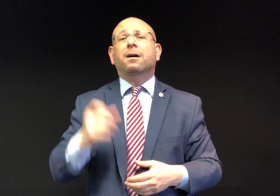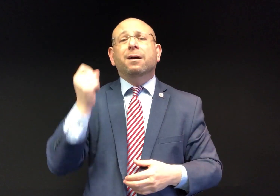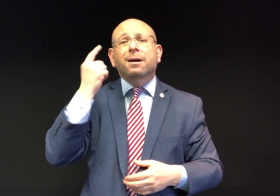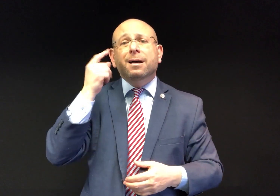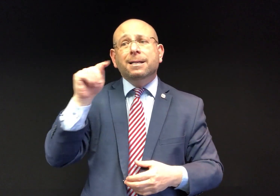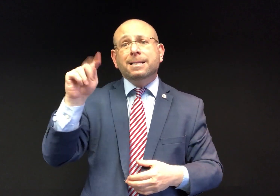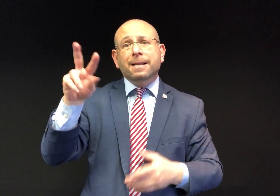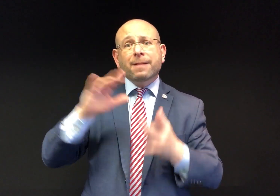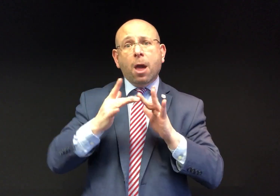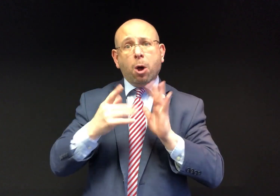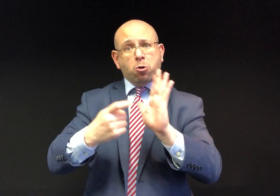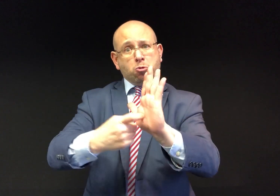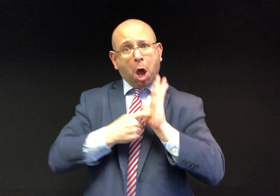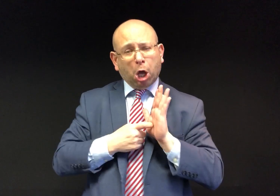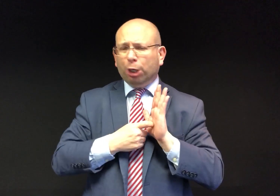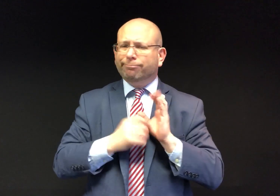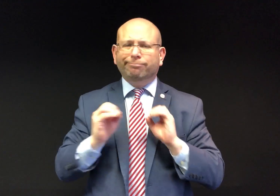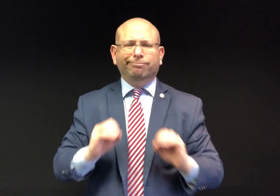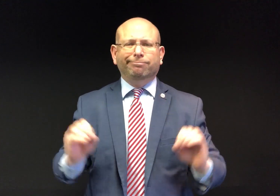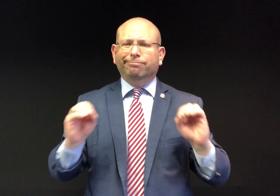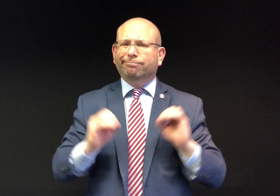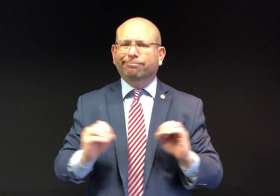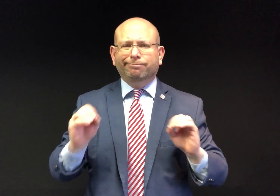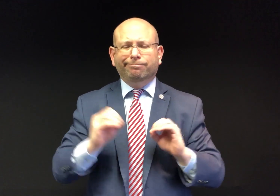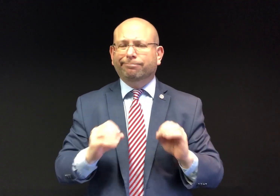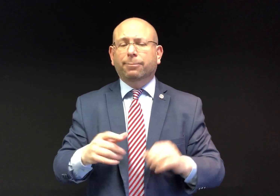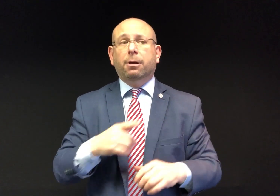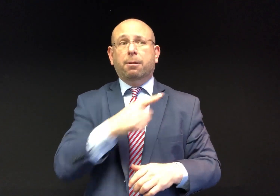There is no requirement for TV networks to do this.